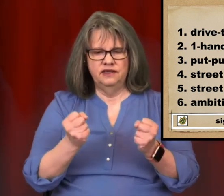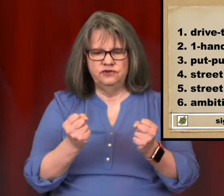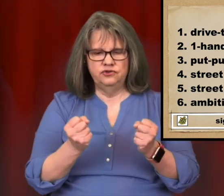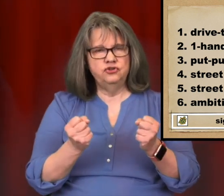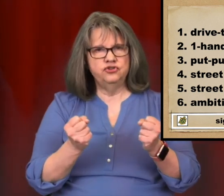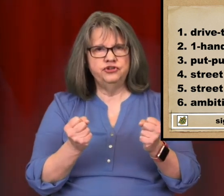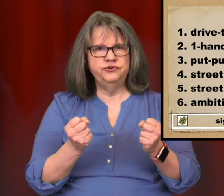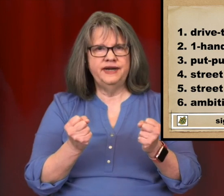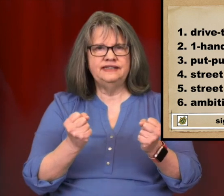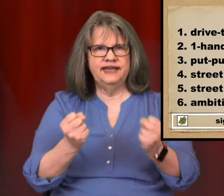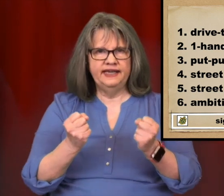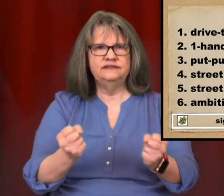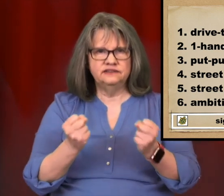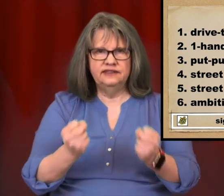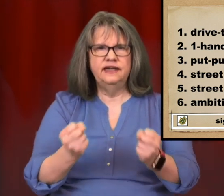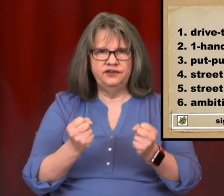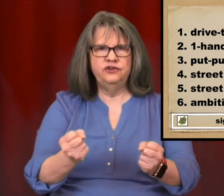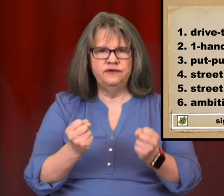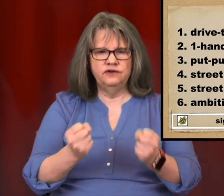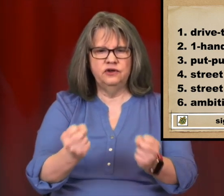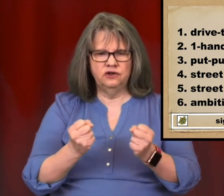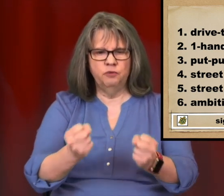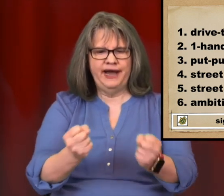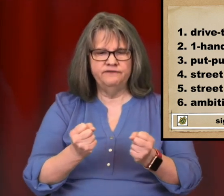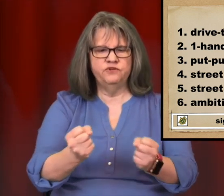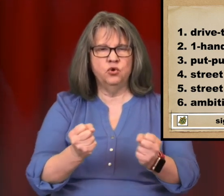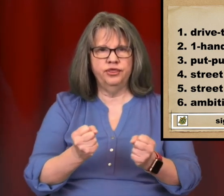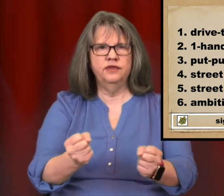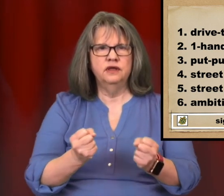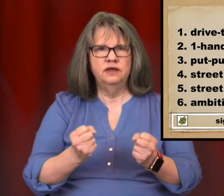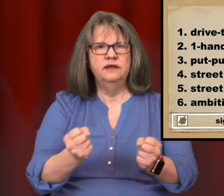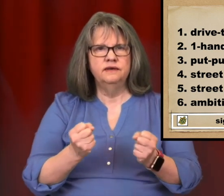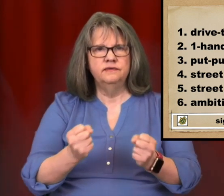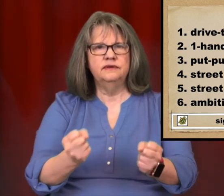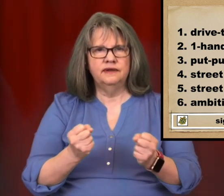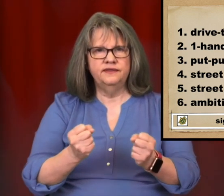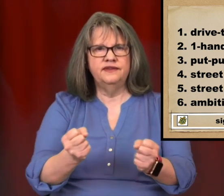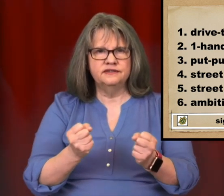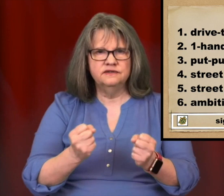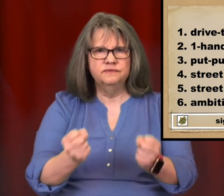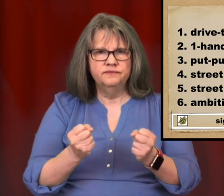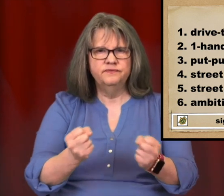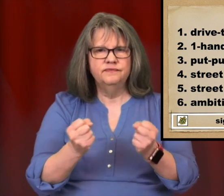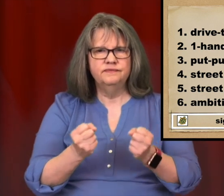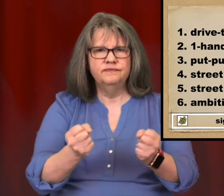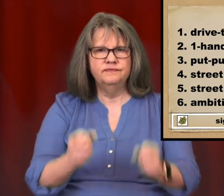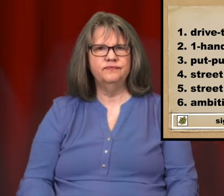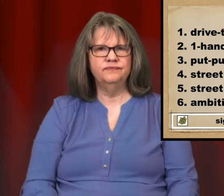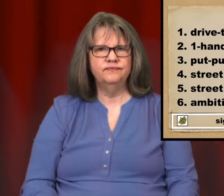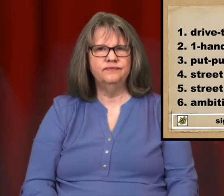You use your two S hands and you go back and forth like this.